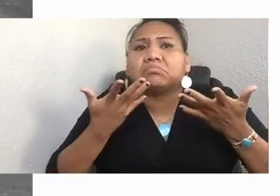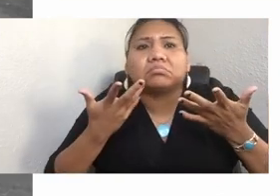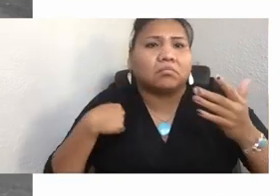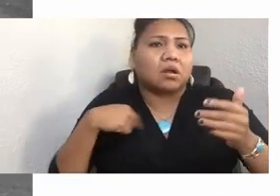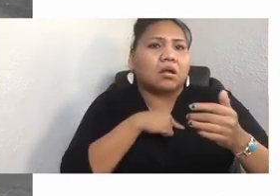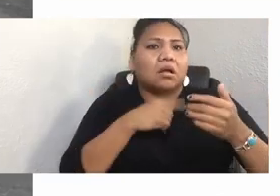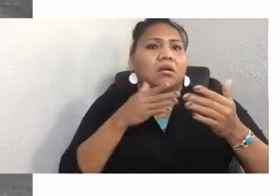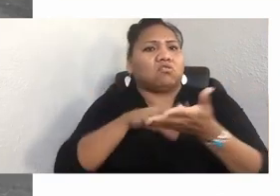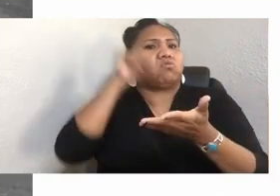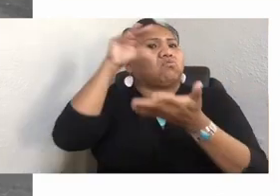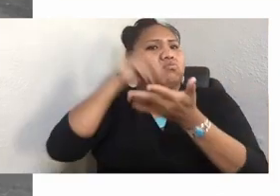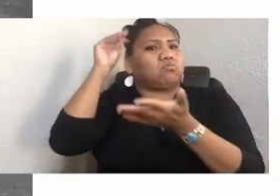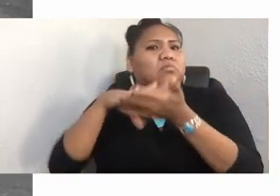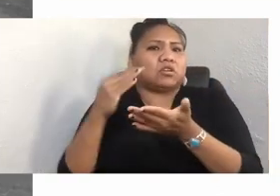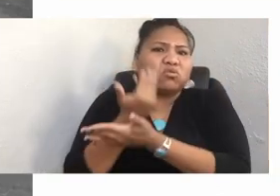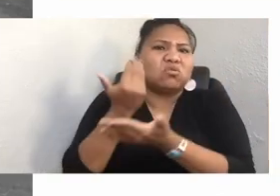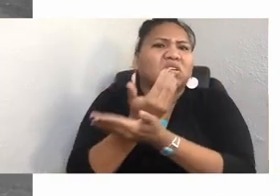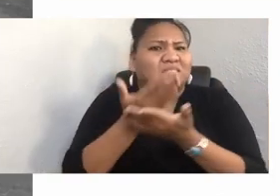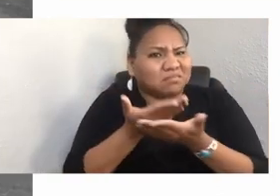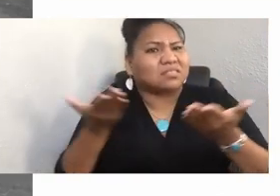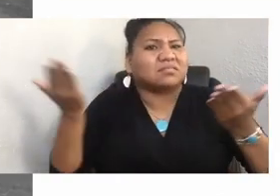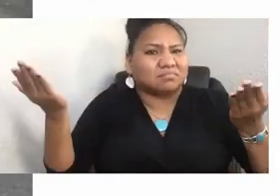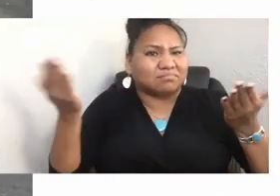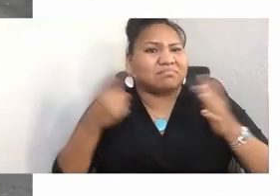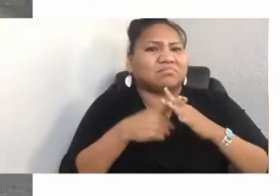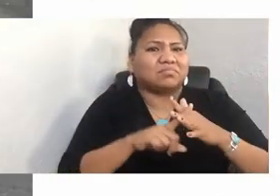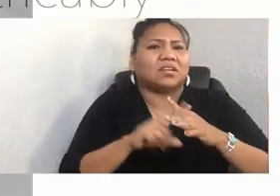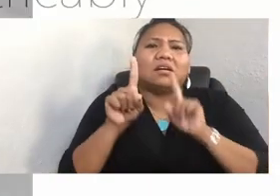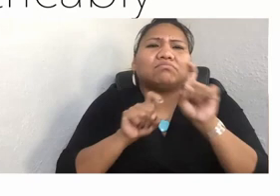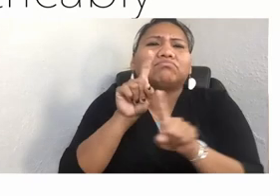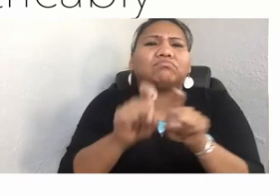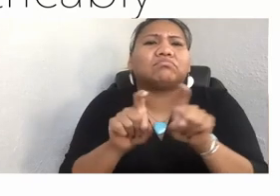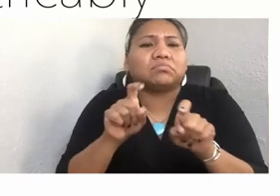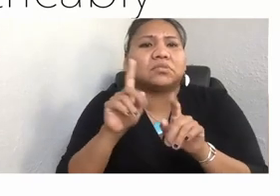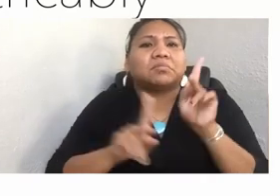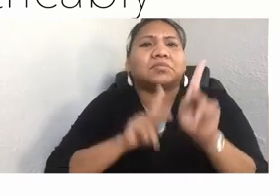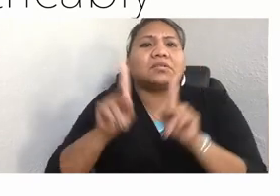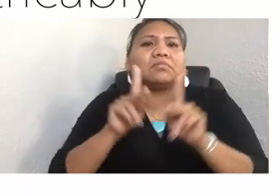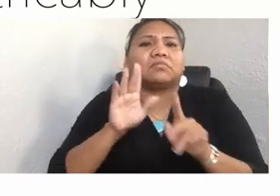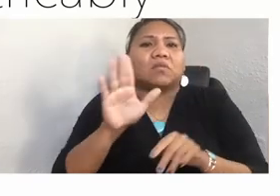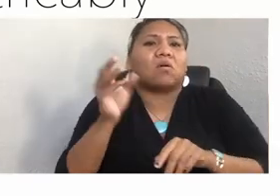it meant to be who they are in their own language, I learned that indigenous identity is inextricably connected to the land.